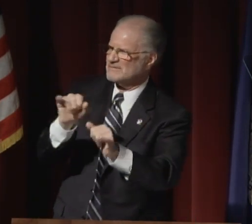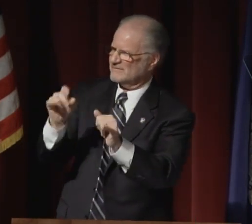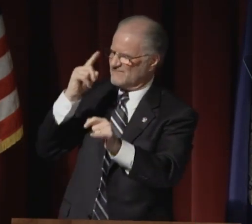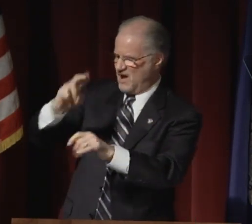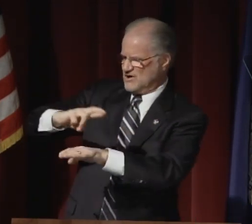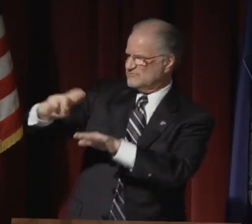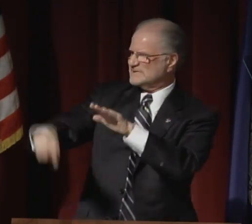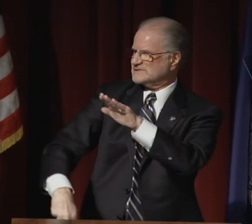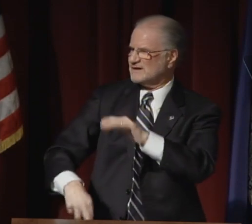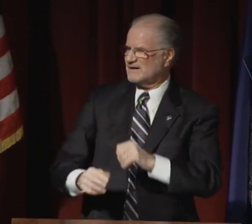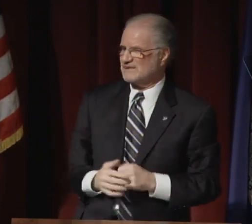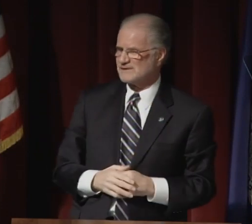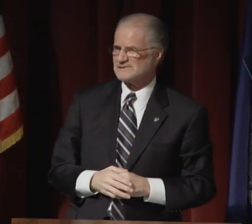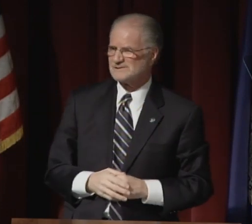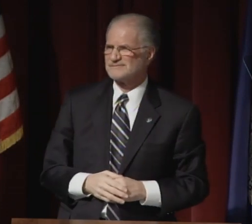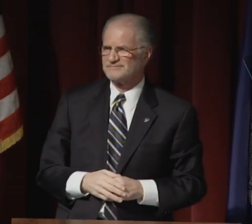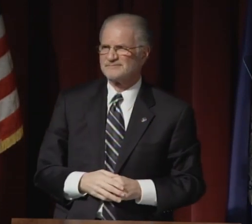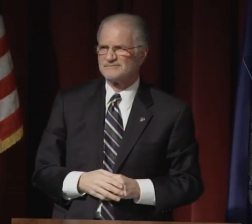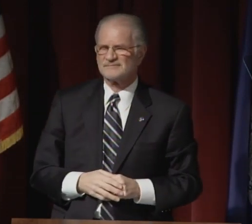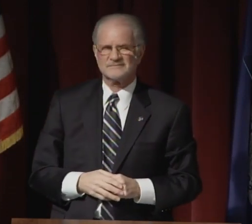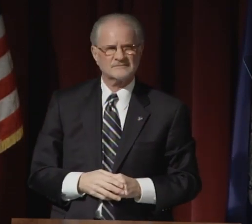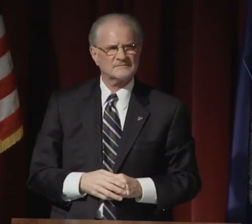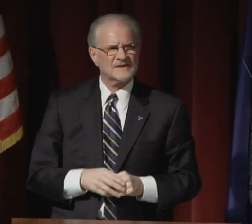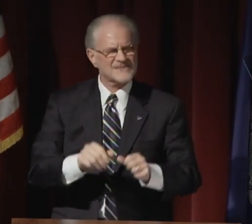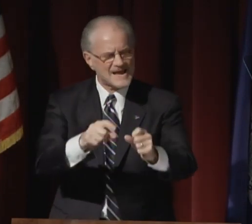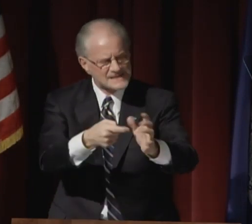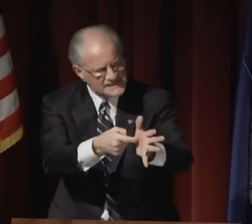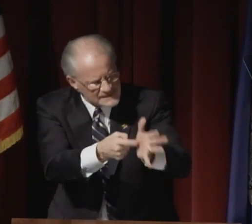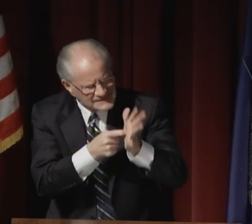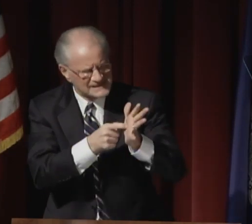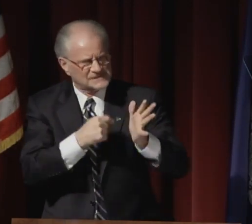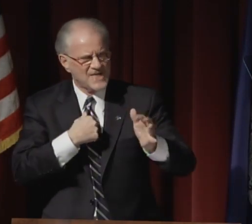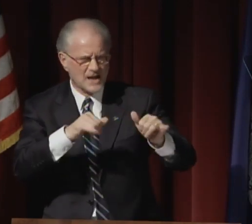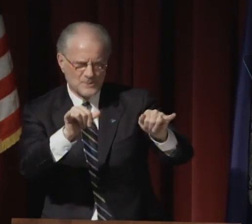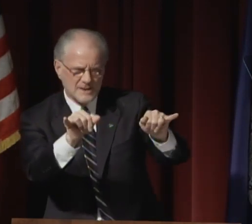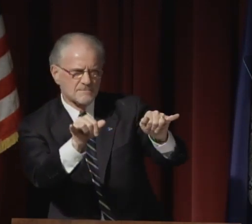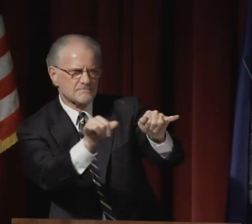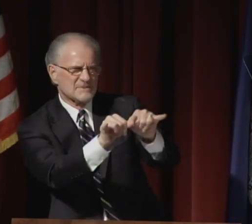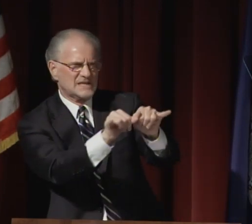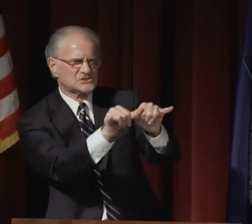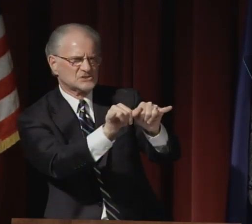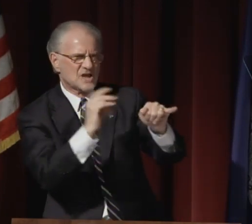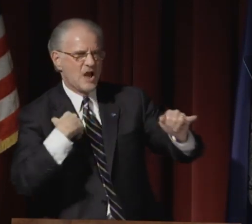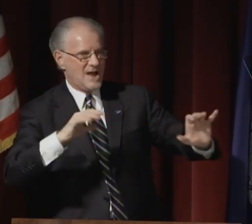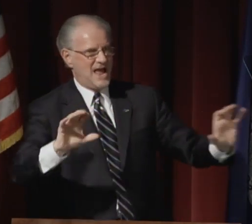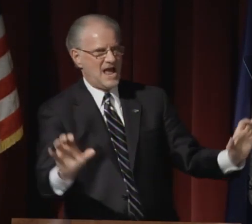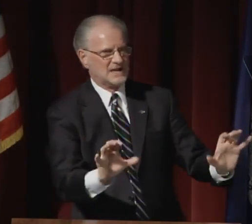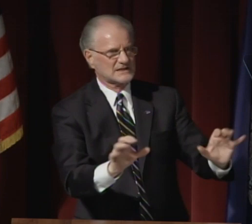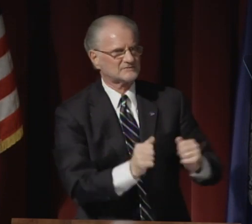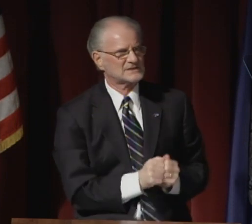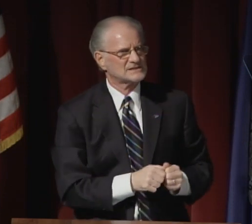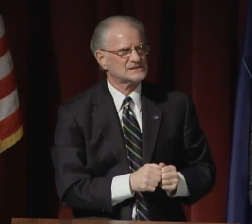But they are also looking for results.